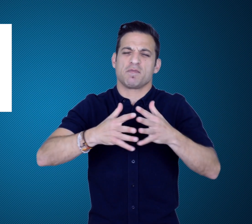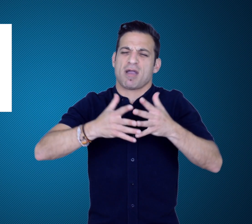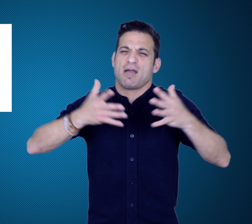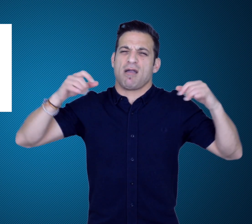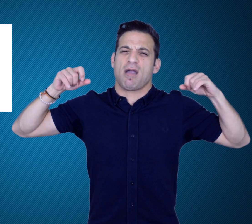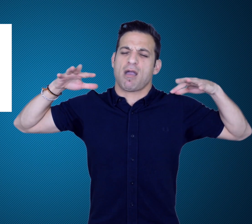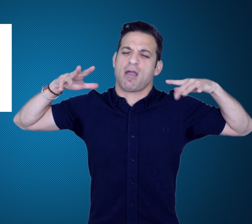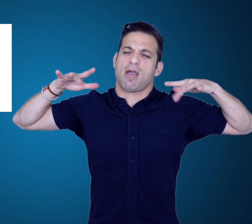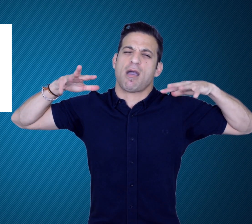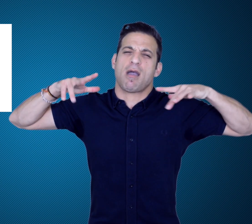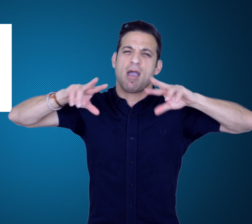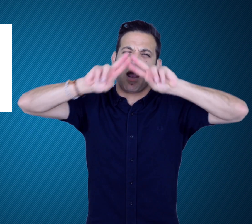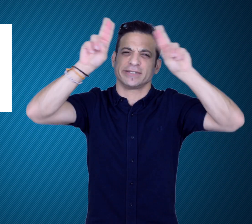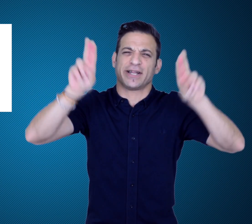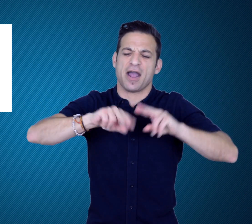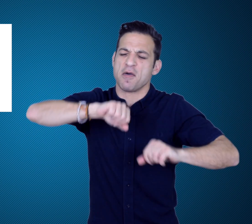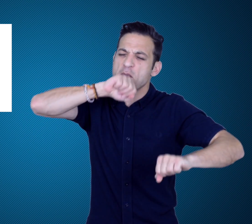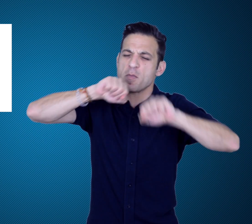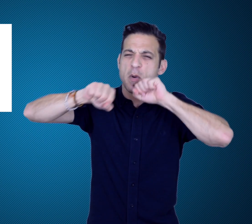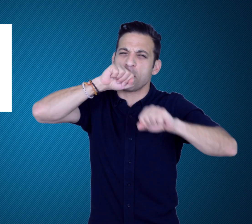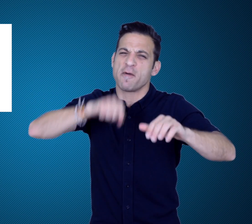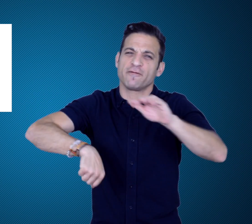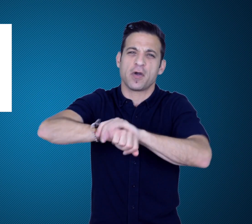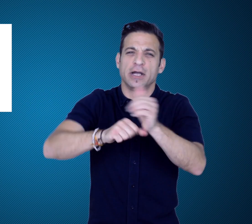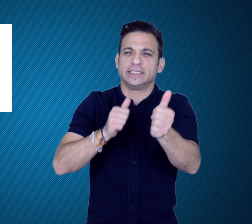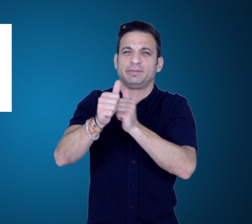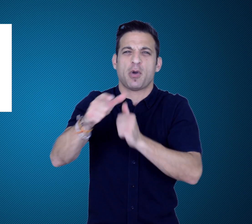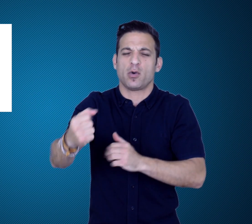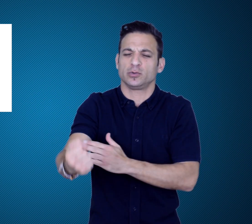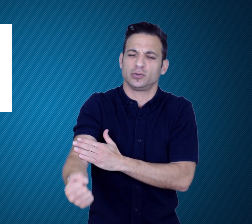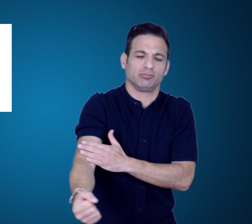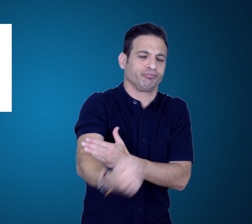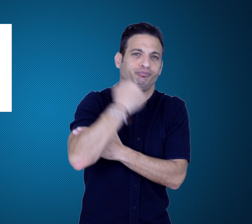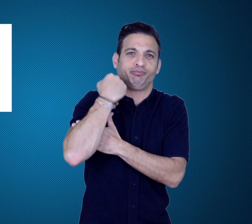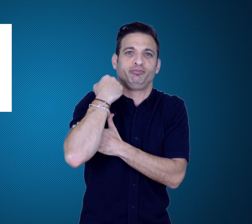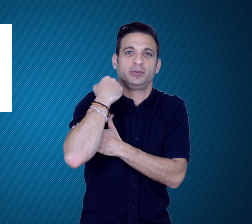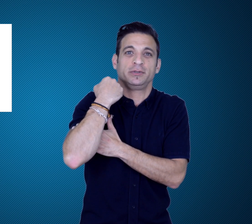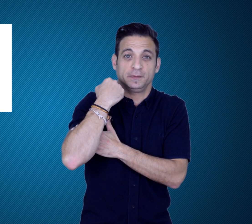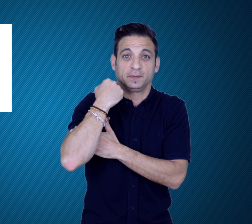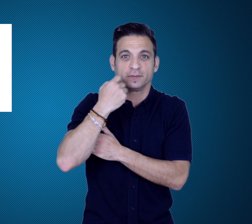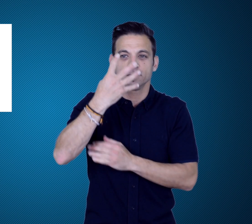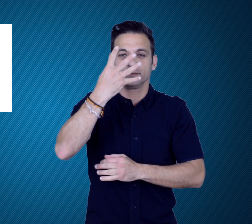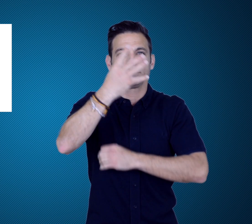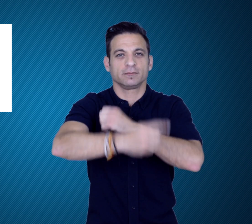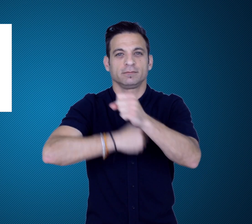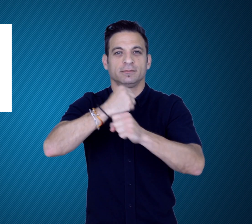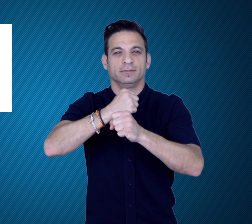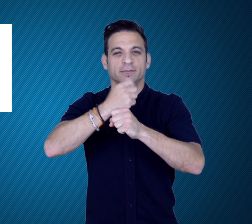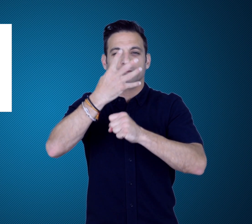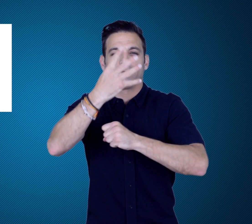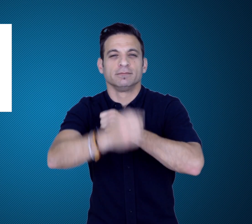It is held every four years and organized by the FIFA